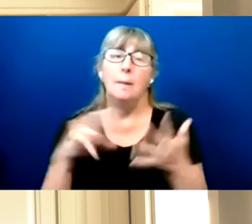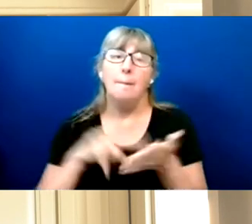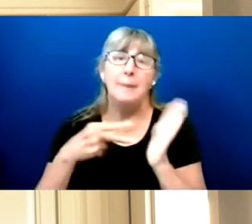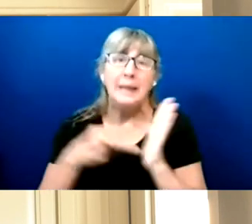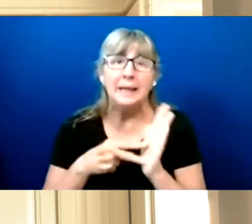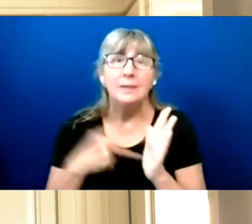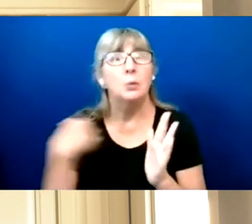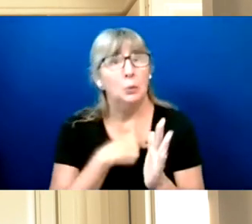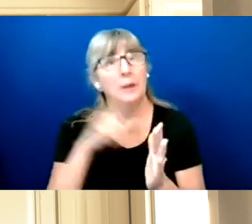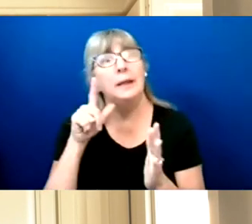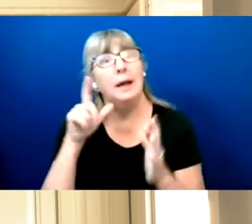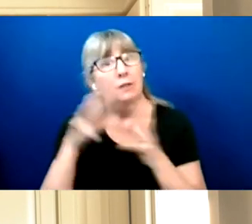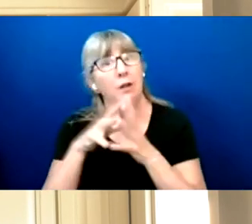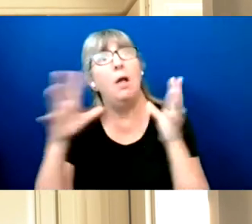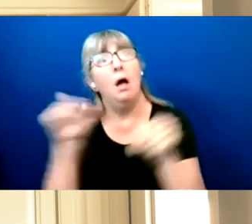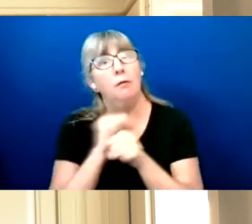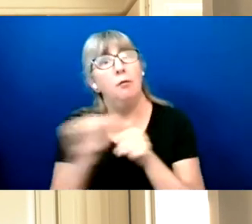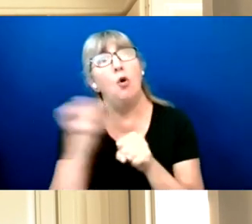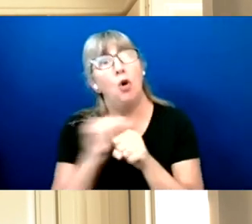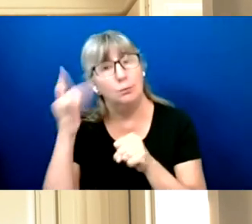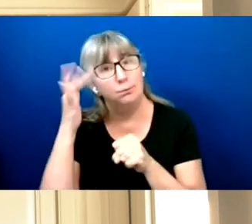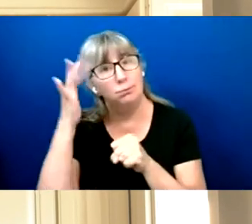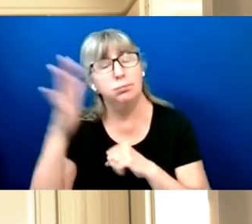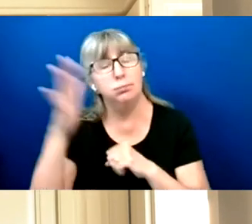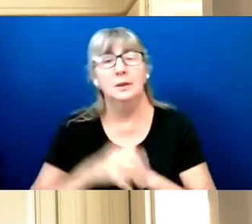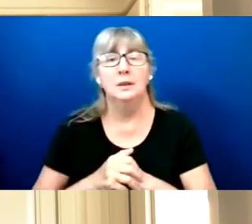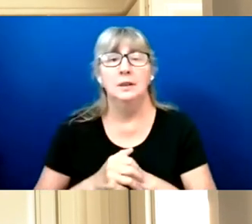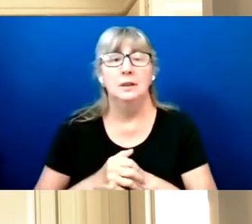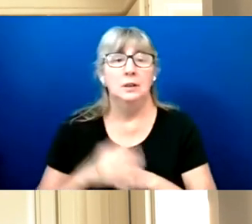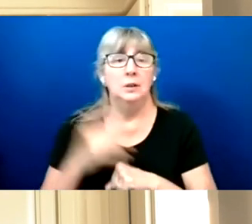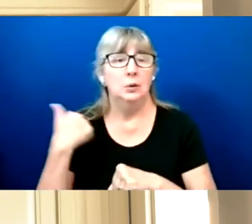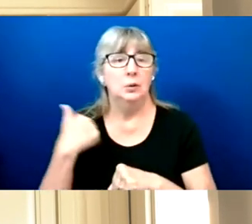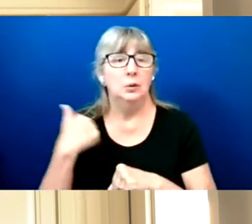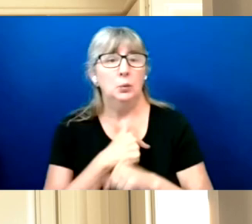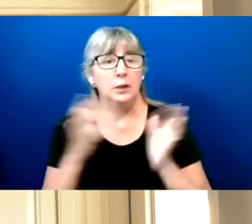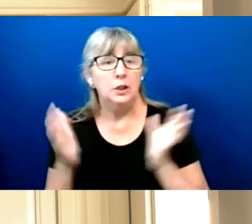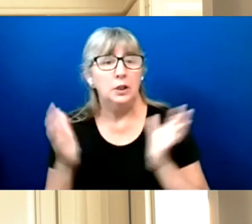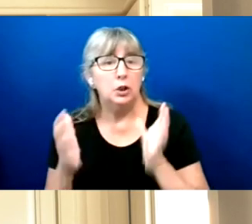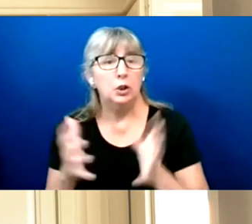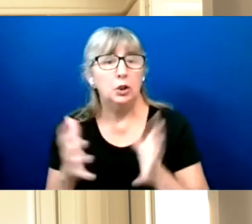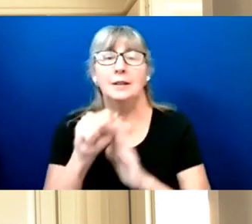We invite national, state, and local organizations to participate in all of the events happening